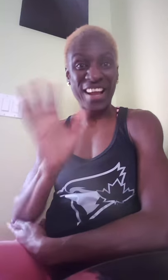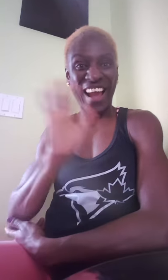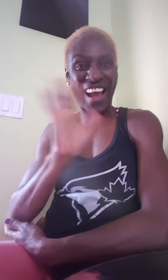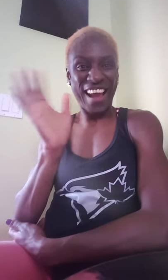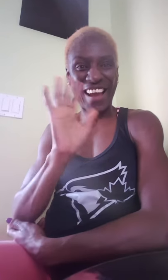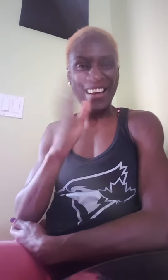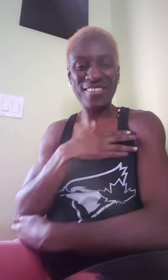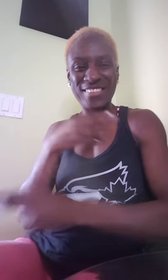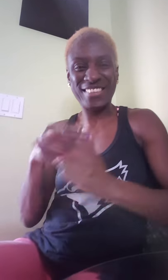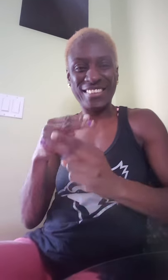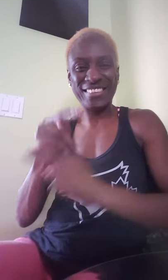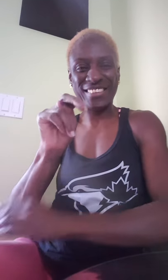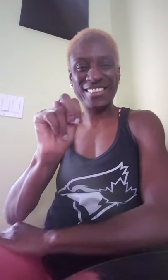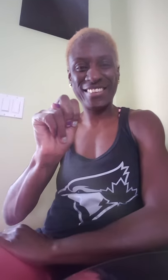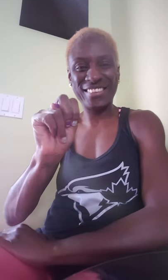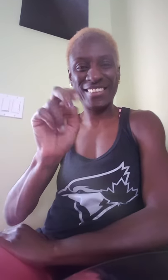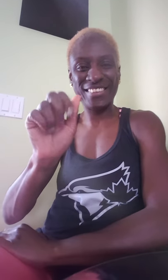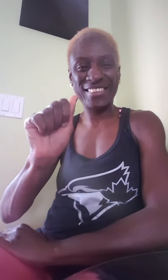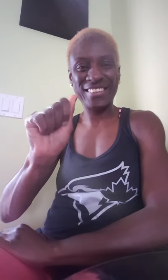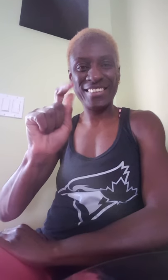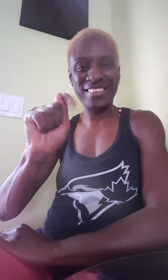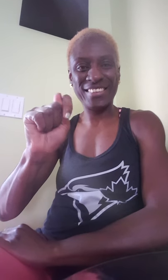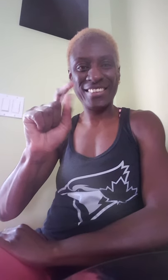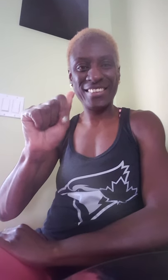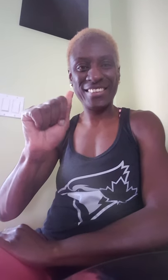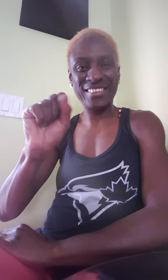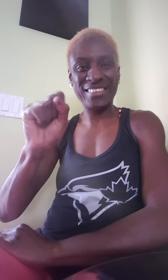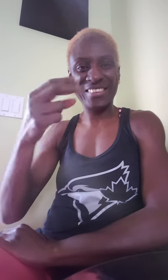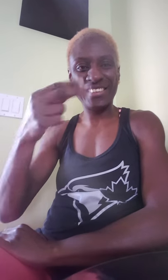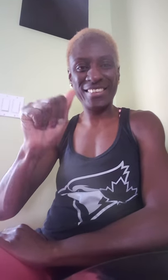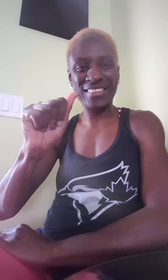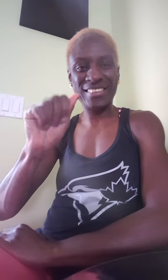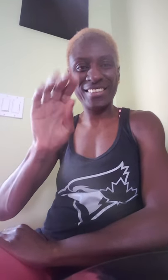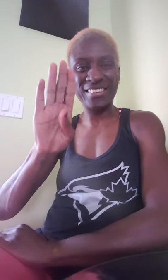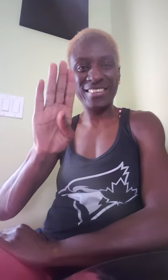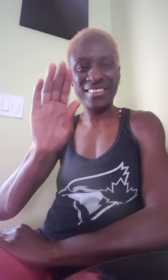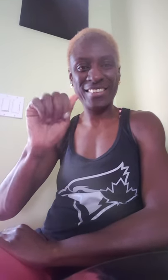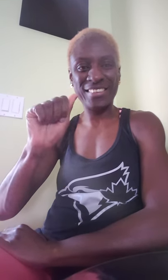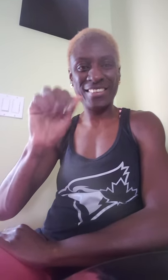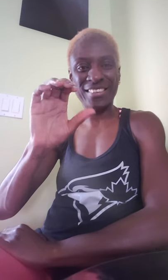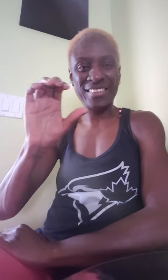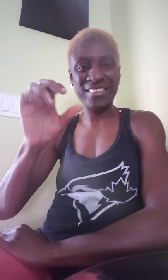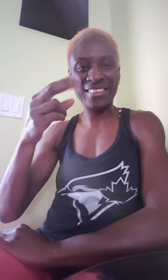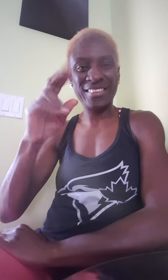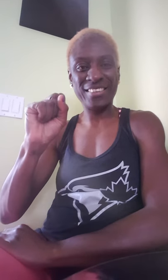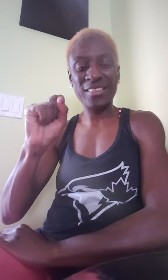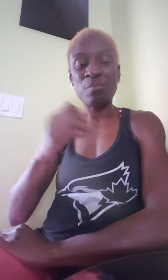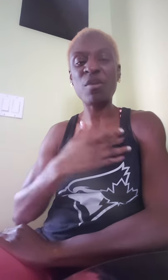Hi! My name is Natasha Bacchus.